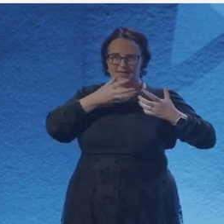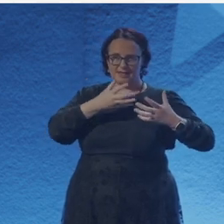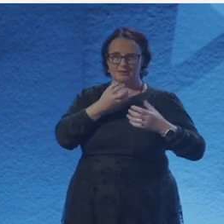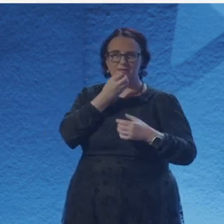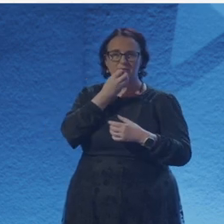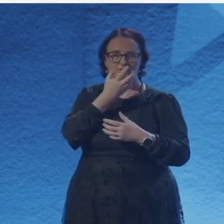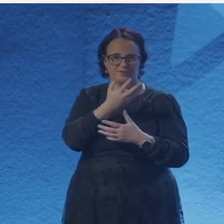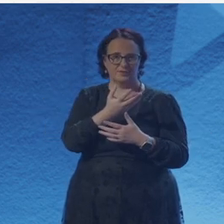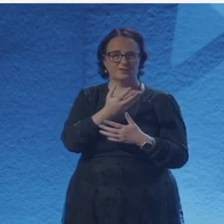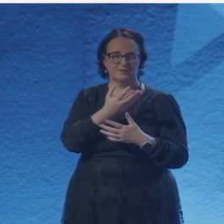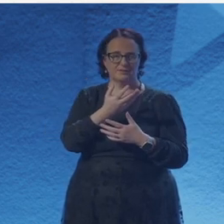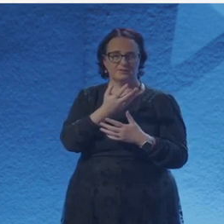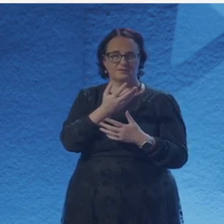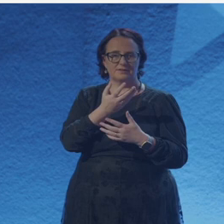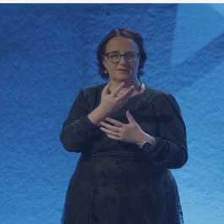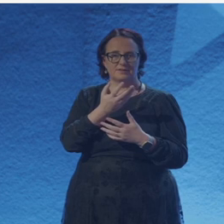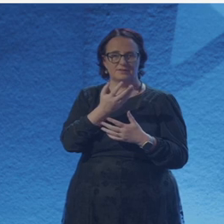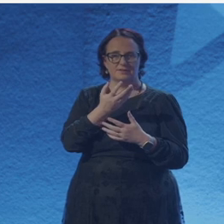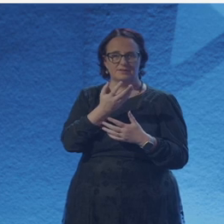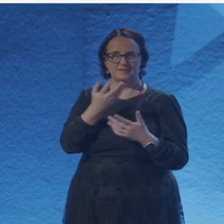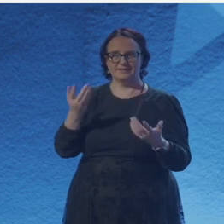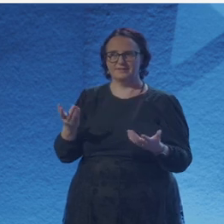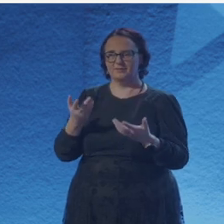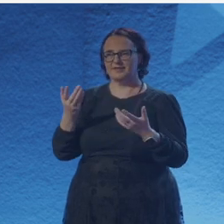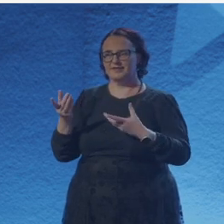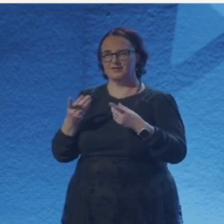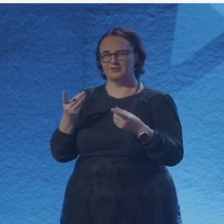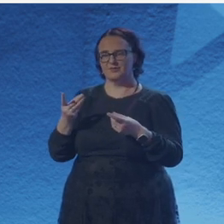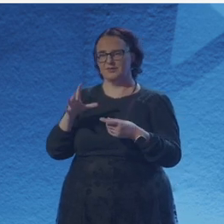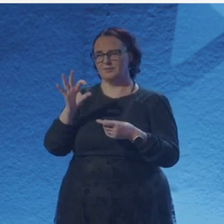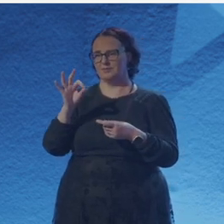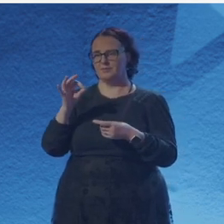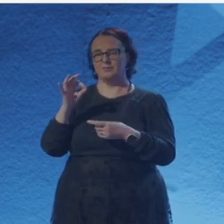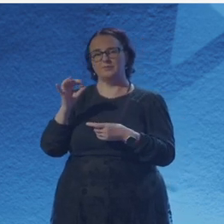with me, with other people for the last few years really shaped